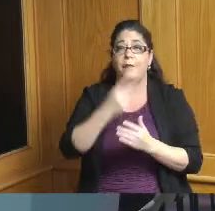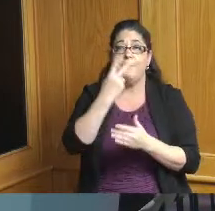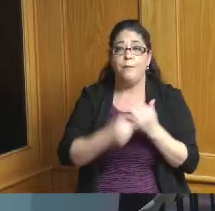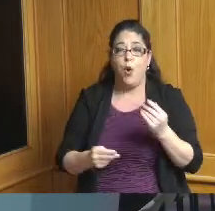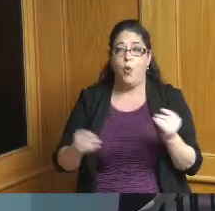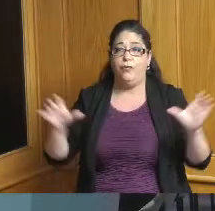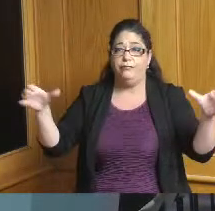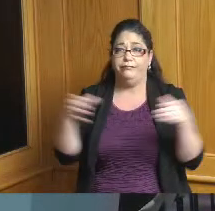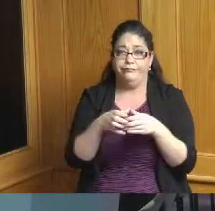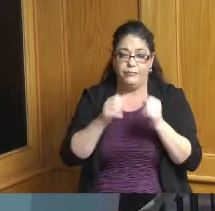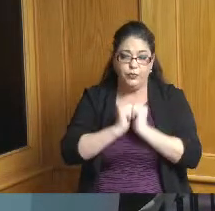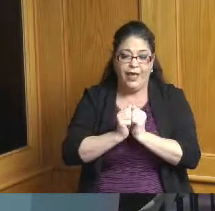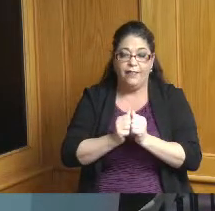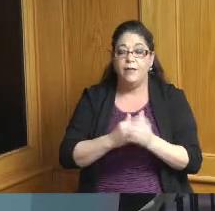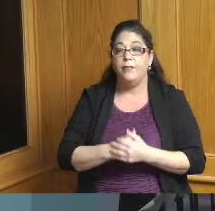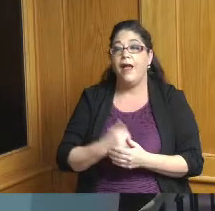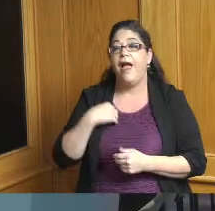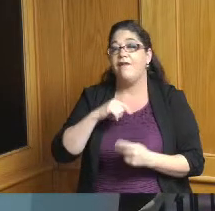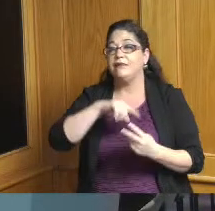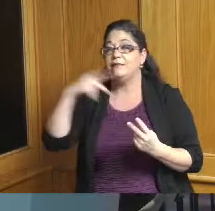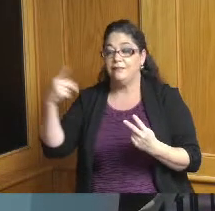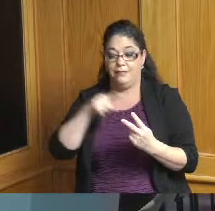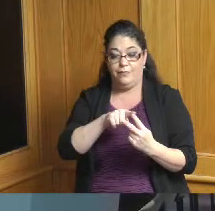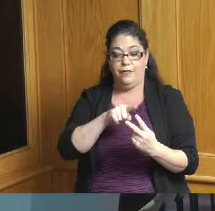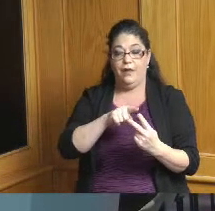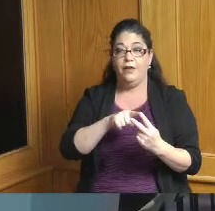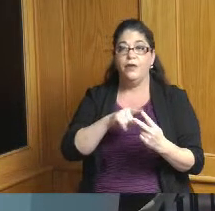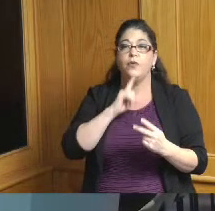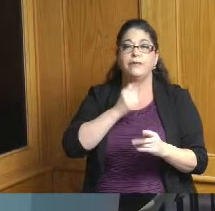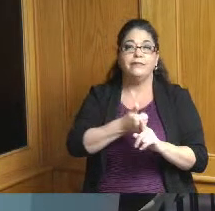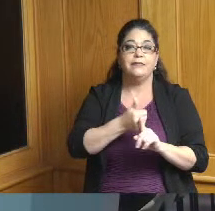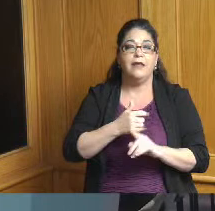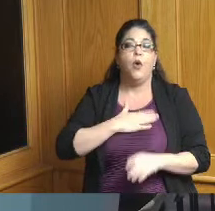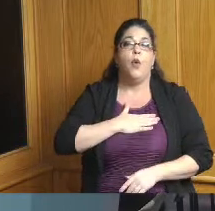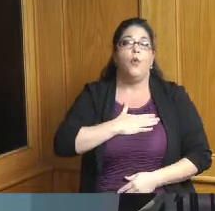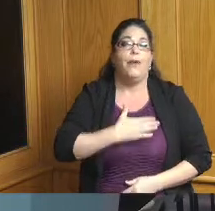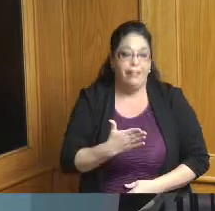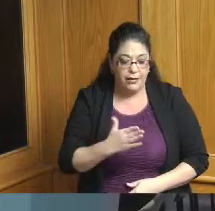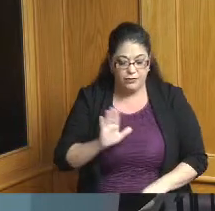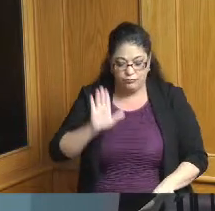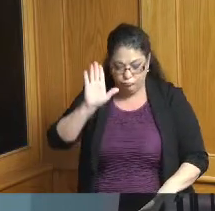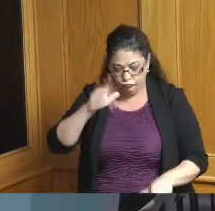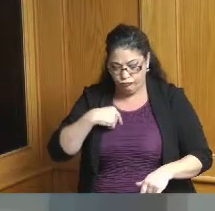together but we have another person who's willing to become a member of the Cincinnati Community